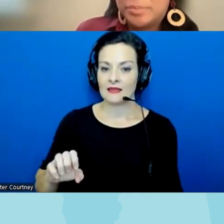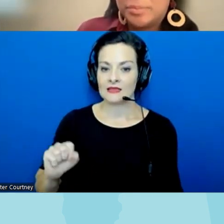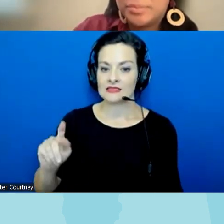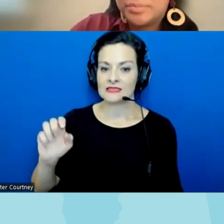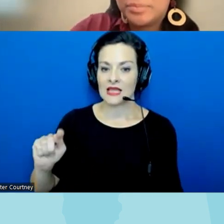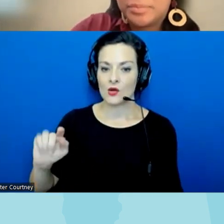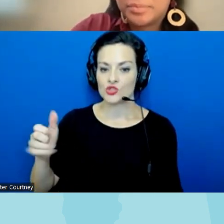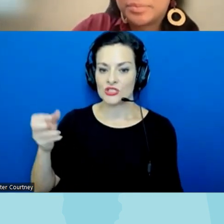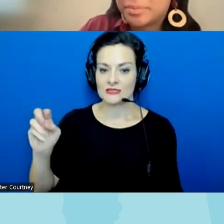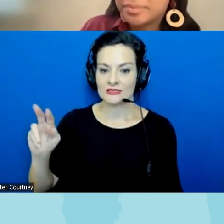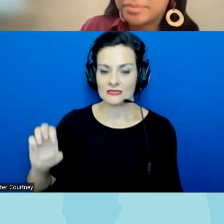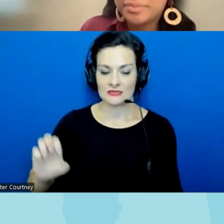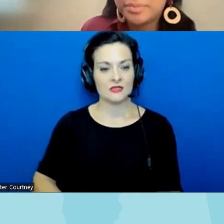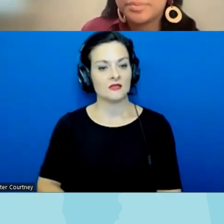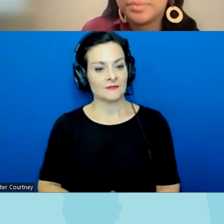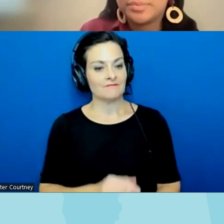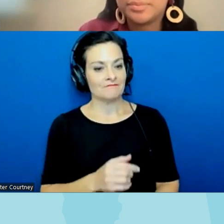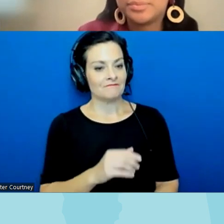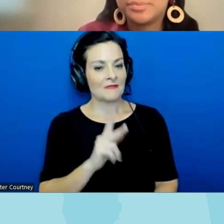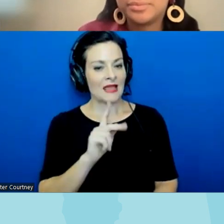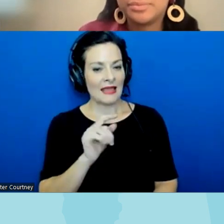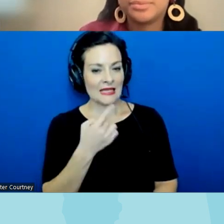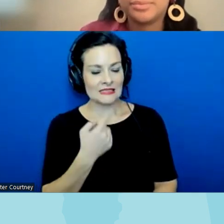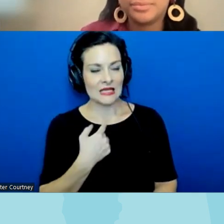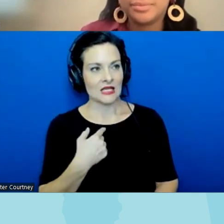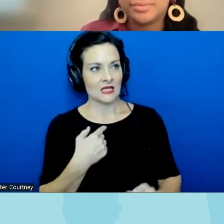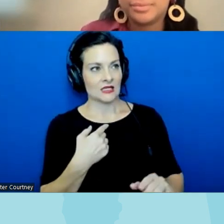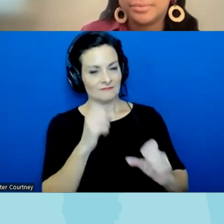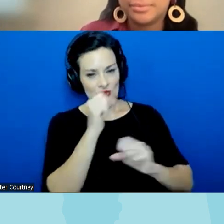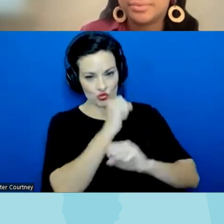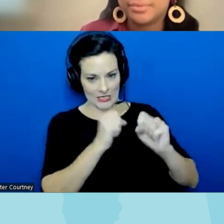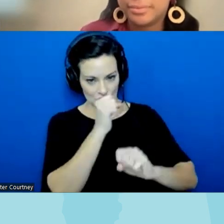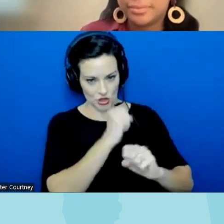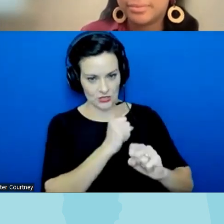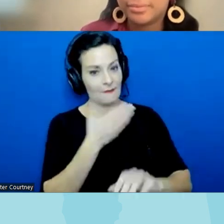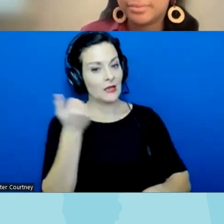I can go um the strategy that's been most effective for us is working with Coalition